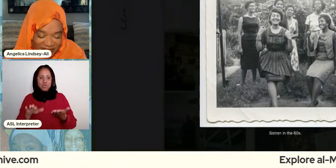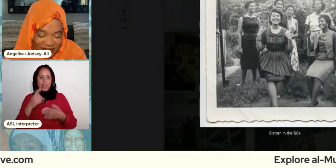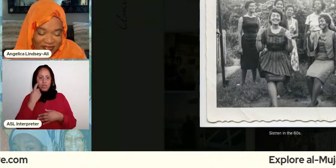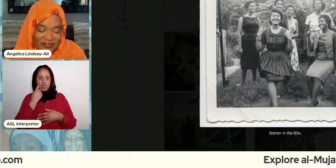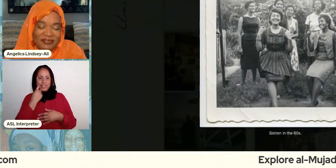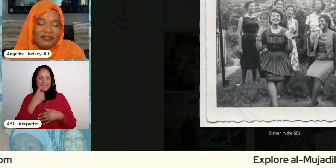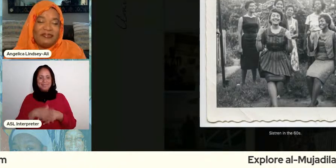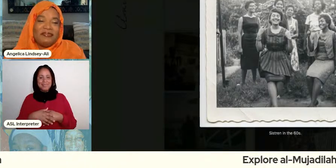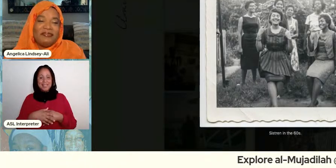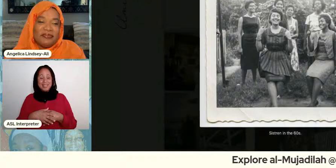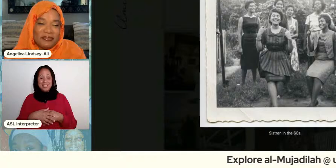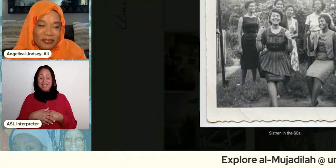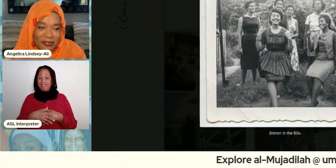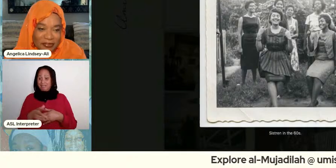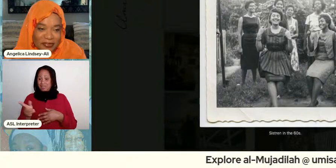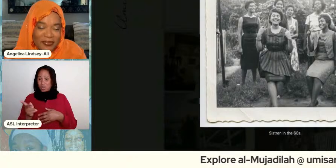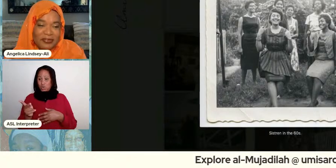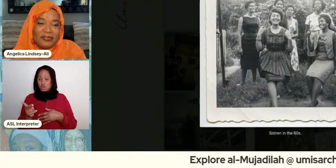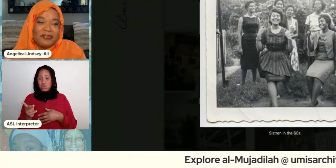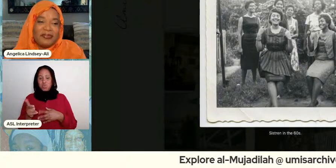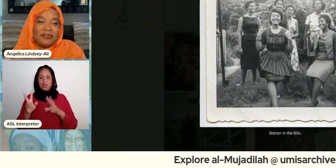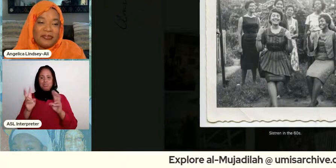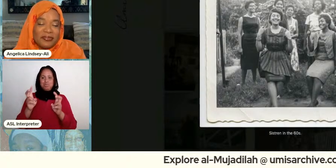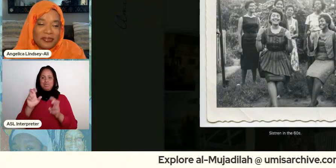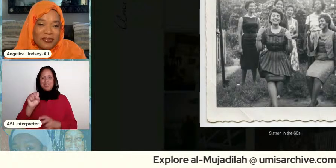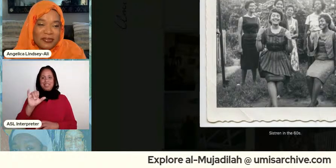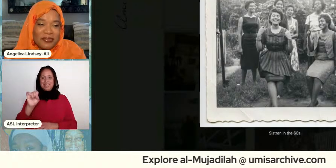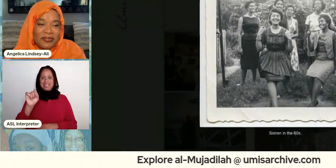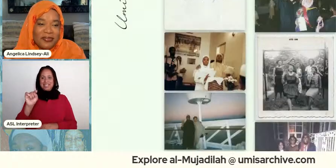like they've been together forever and there's another photo in this collection